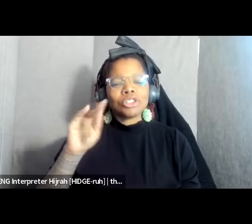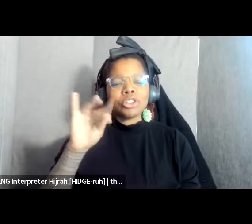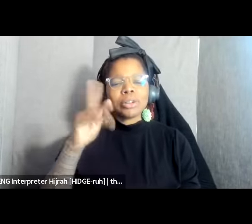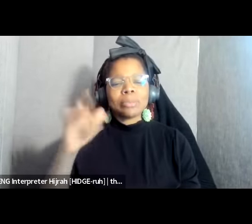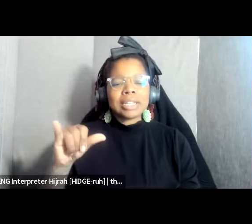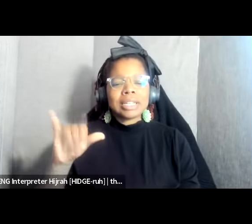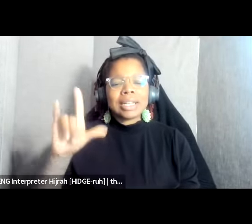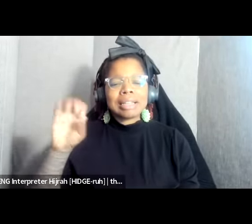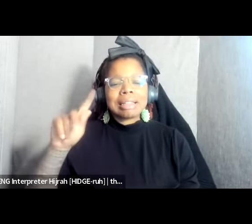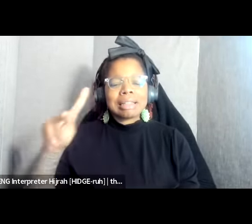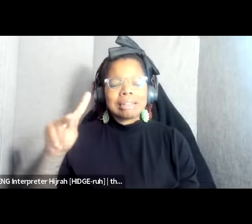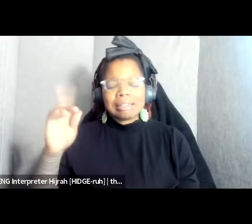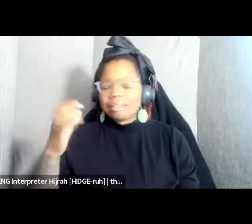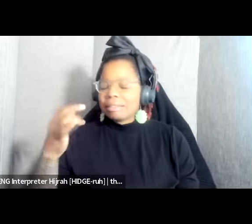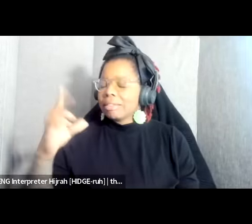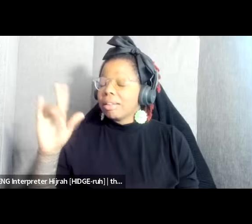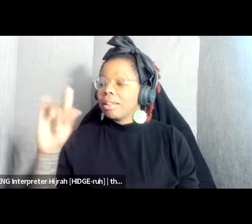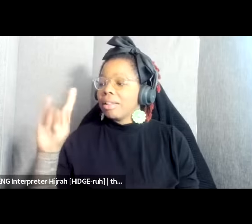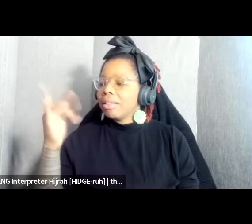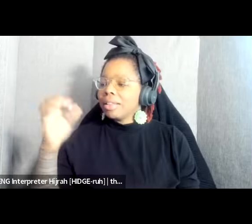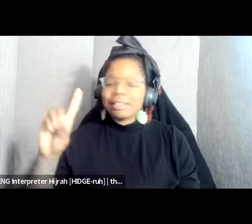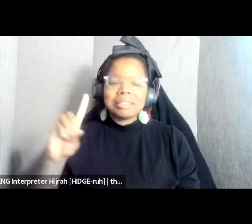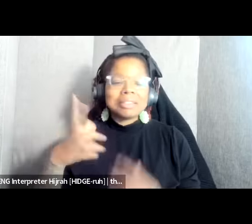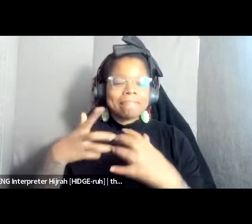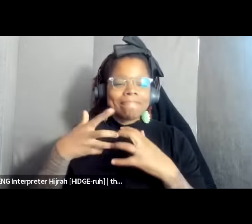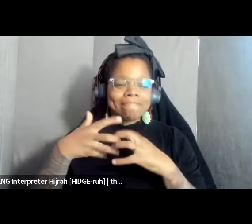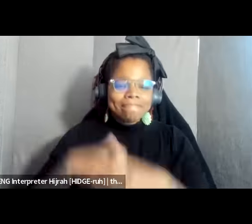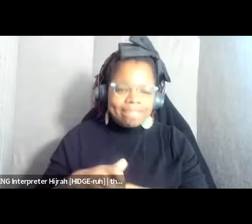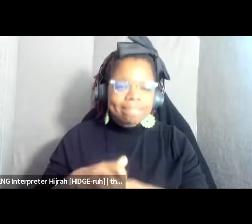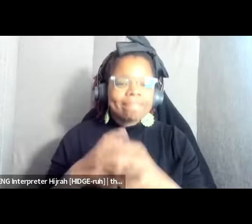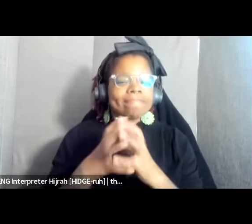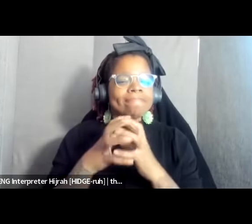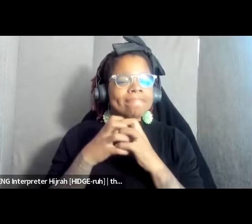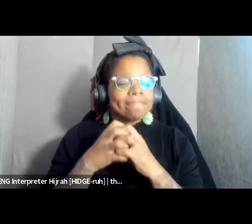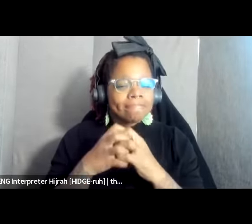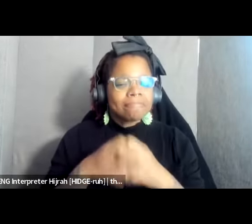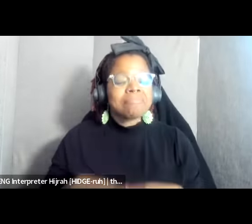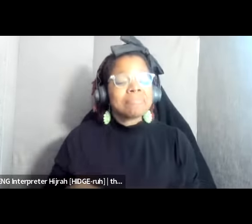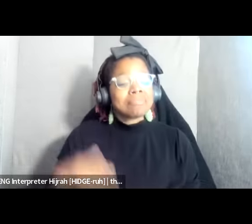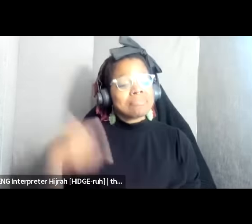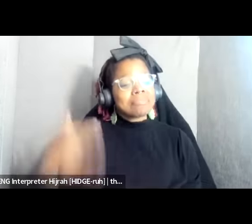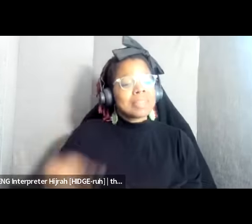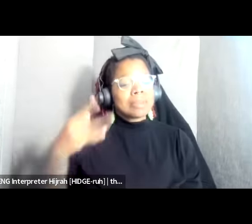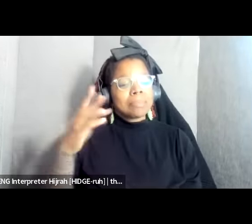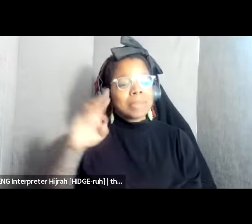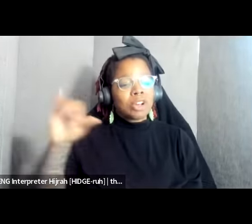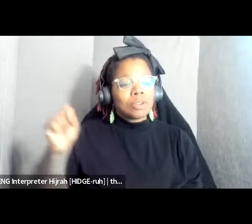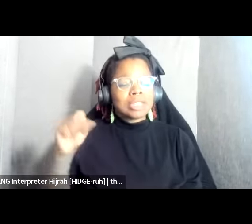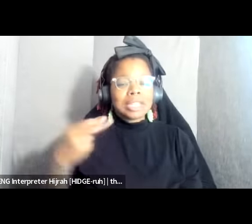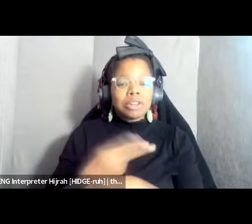she her and hers and I'm the founder and executive director of black feminist future I'm joining this